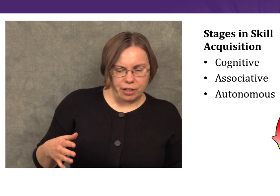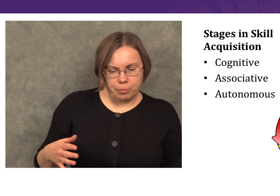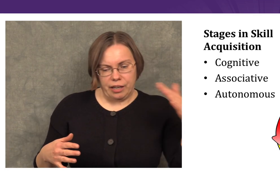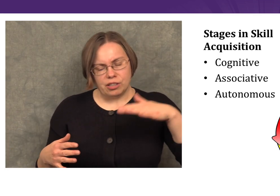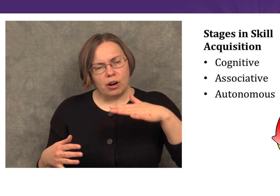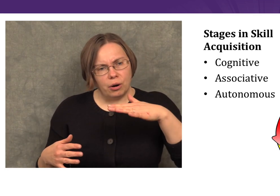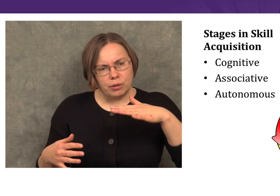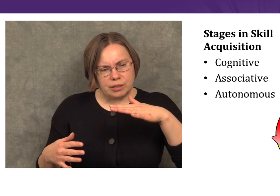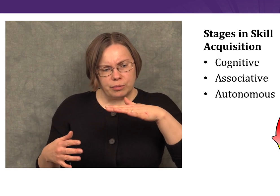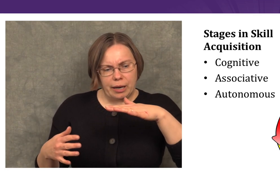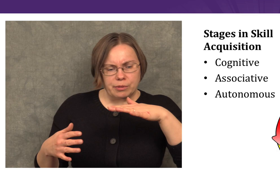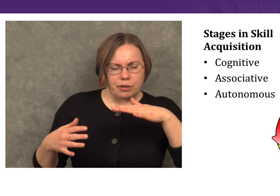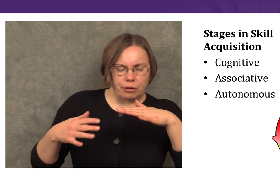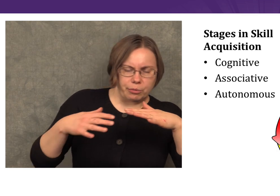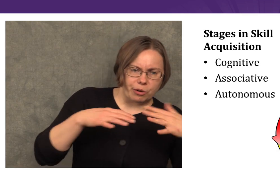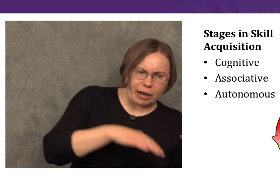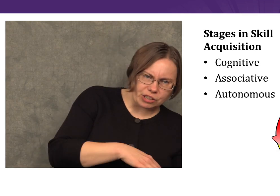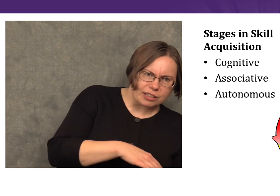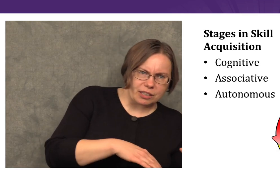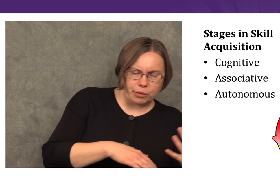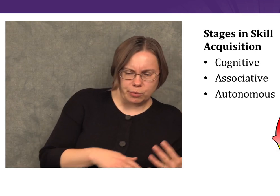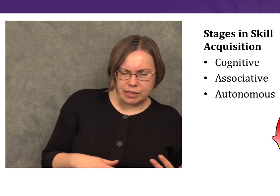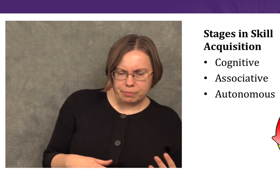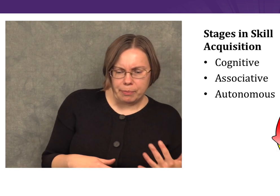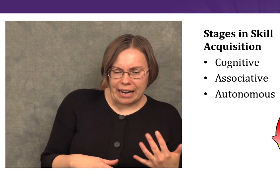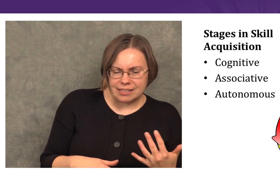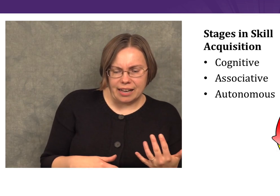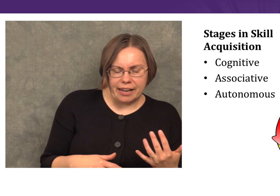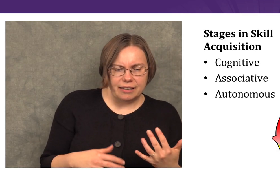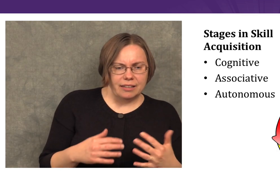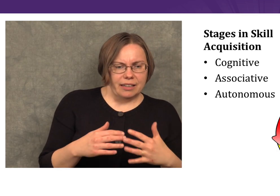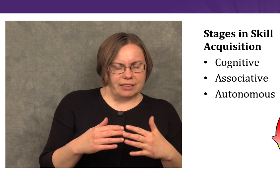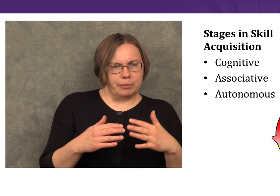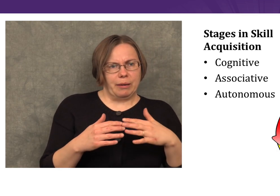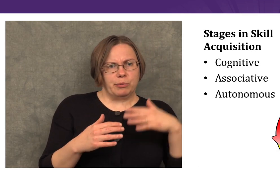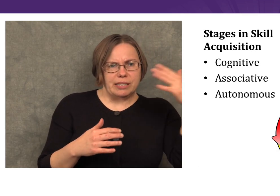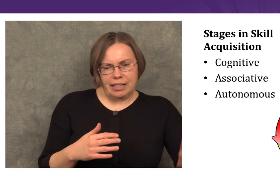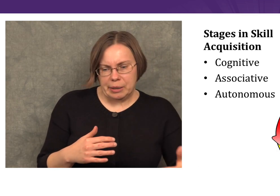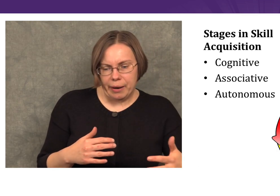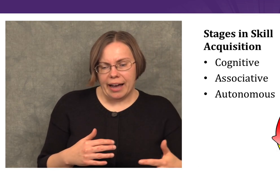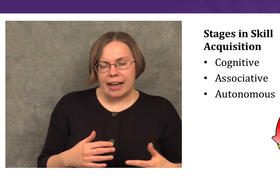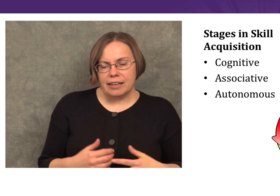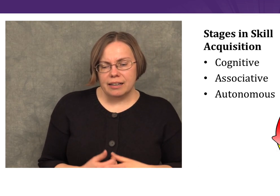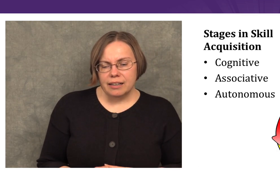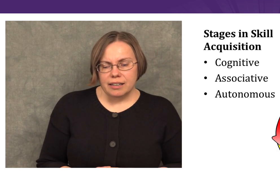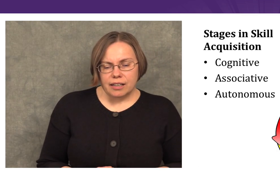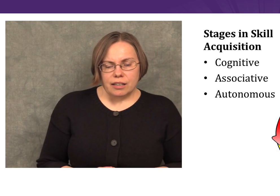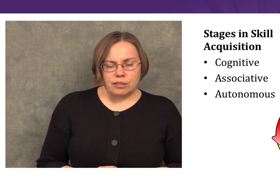Sometimes there are plateaus, sometimes there are regressions in which we backslide, sometime we see a leap ahead.